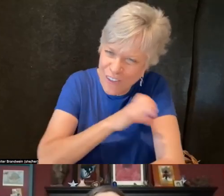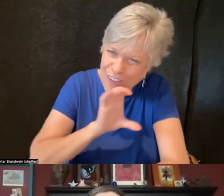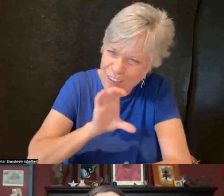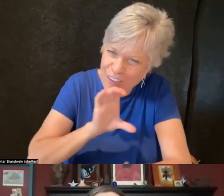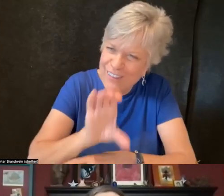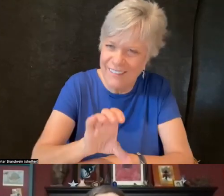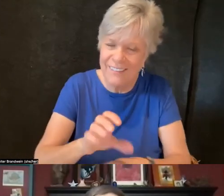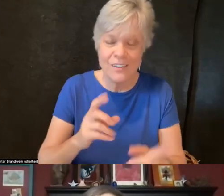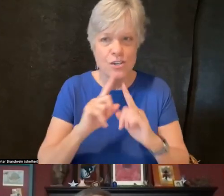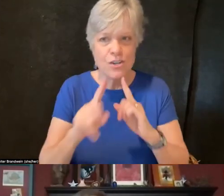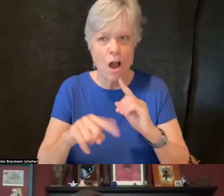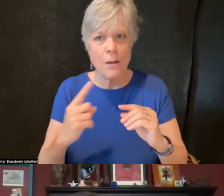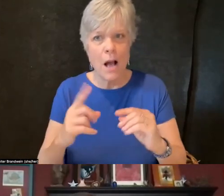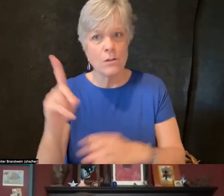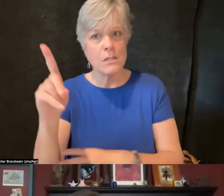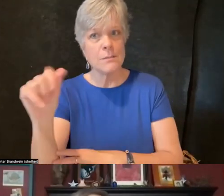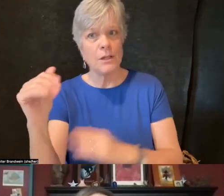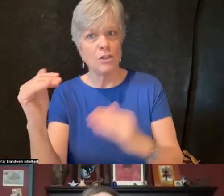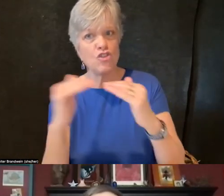and disability intersectionality.